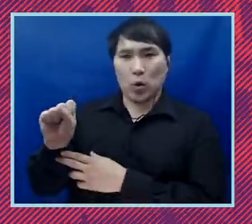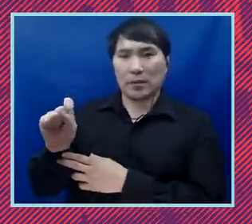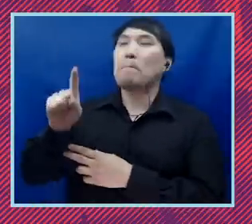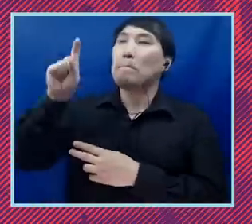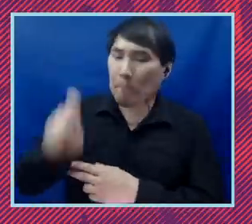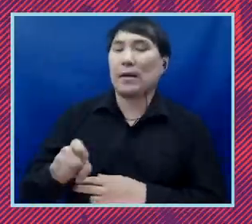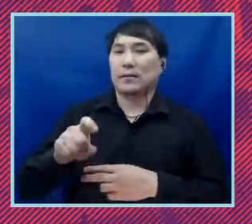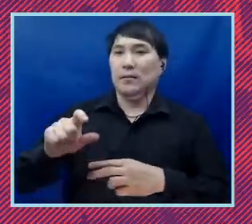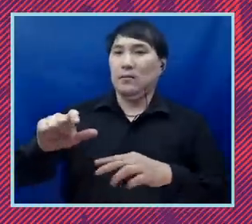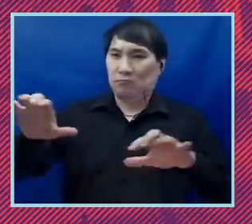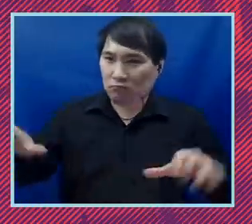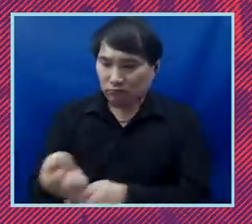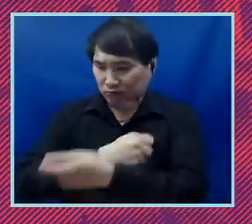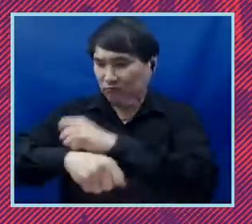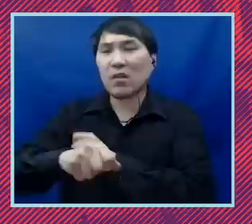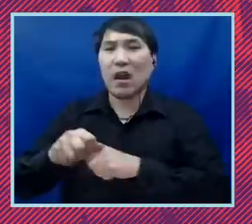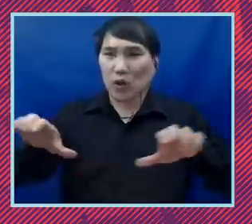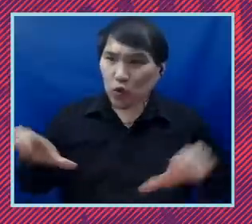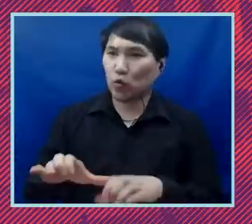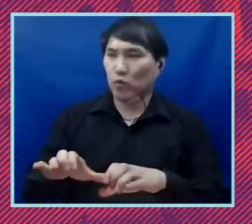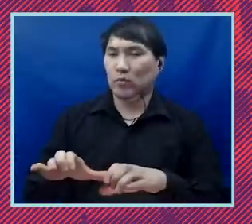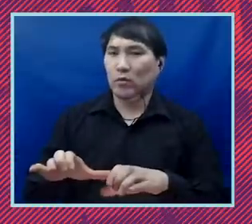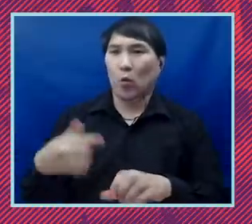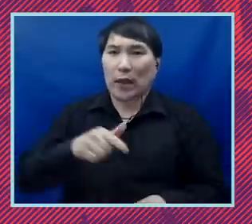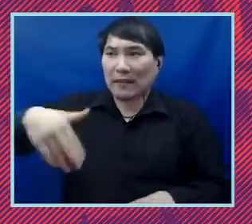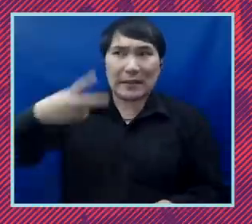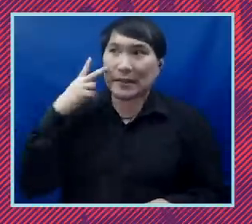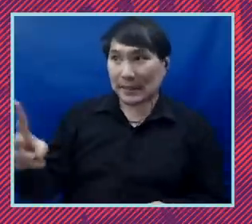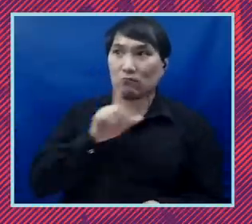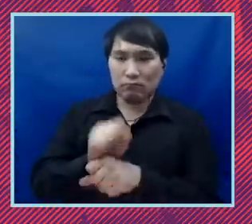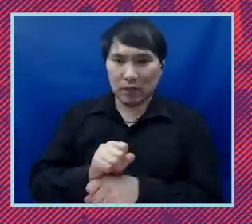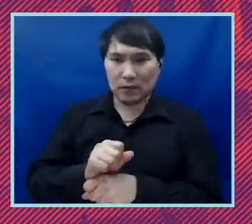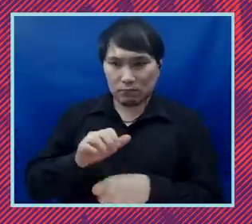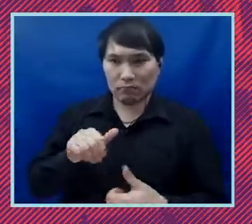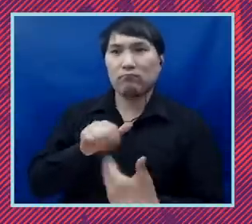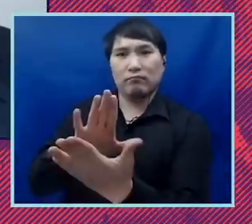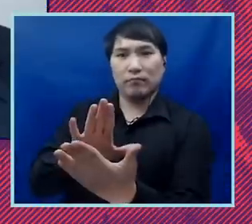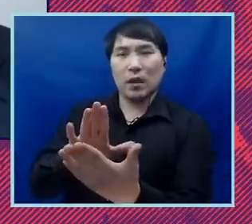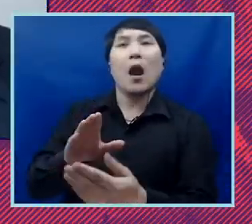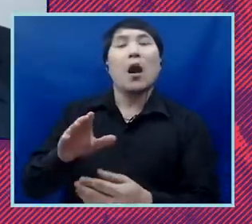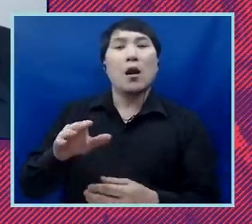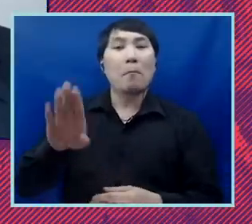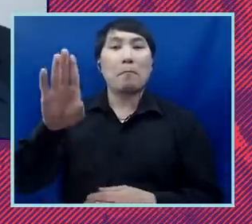we have not seen quite yet. And we obviously had the Biden administration announce the task force